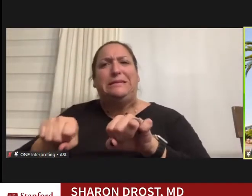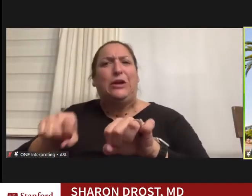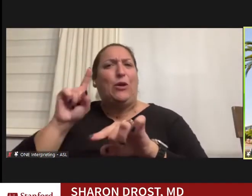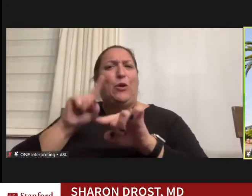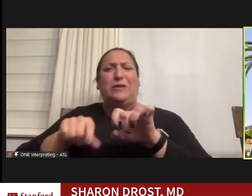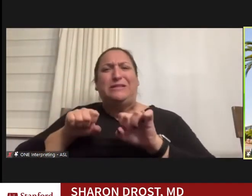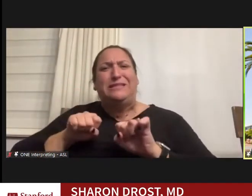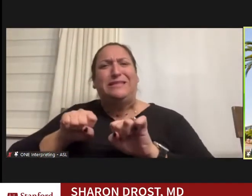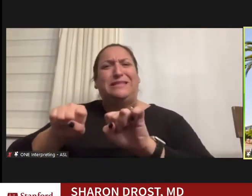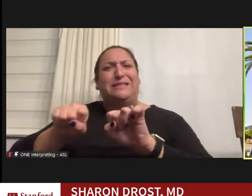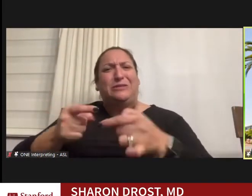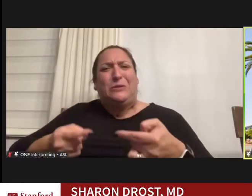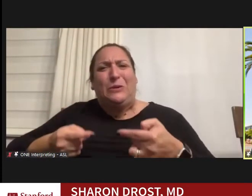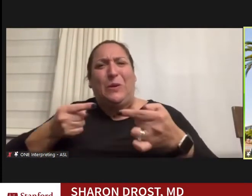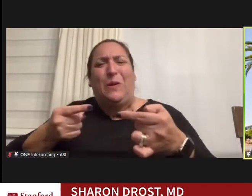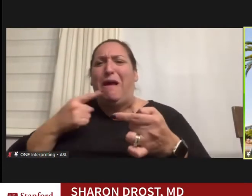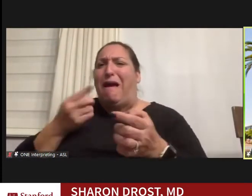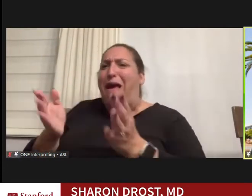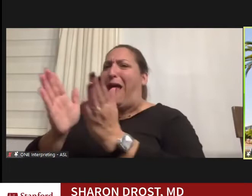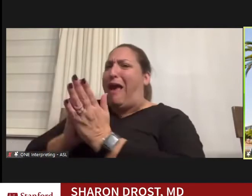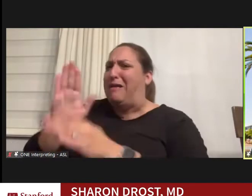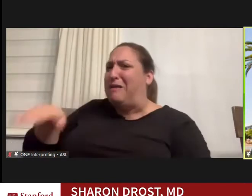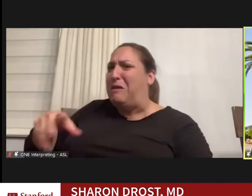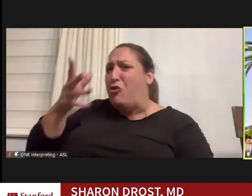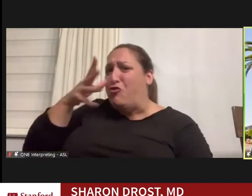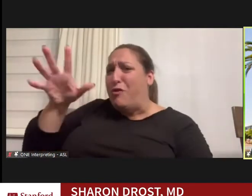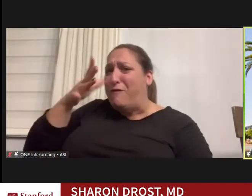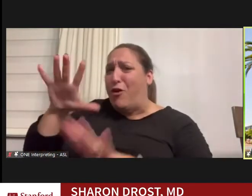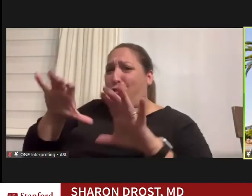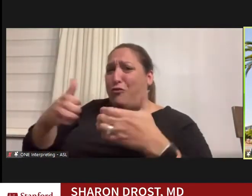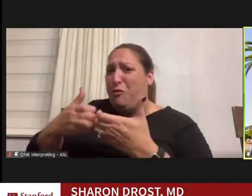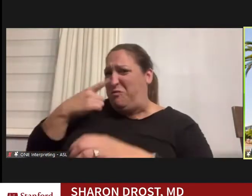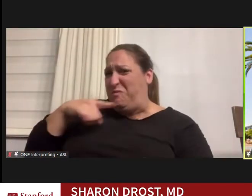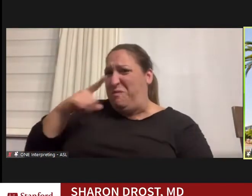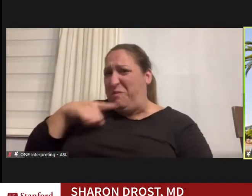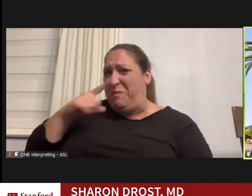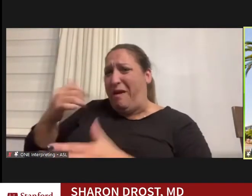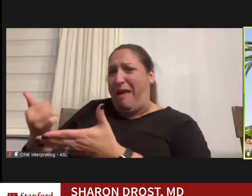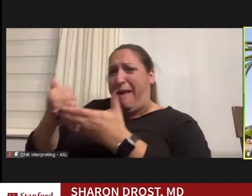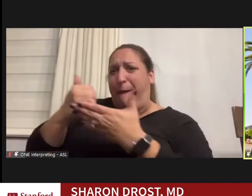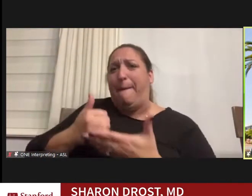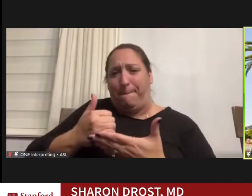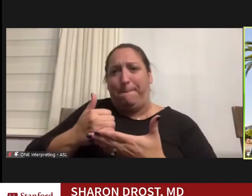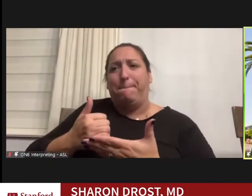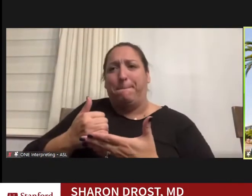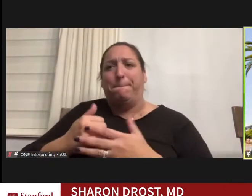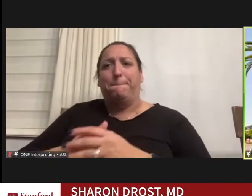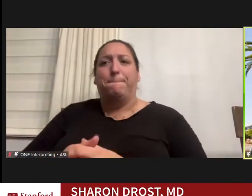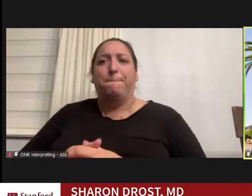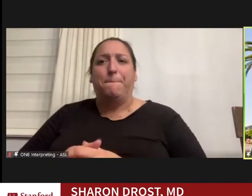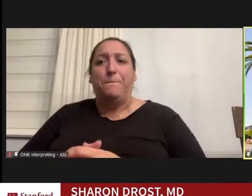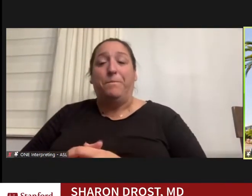and had asked the grandfather the group to help and when I got back from vacation,